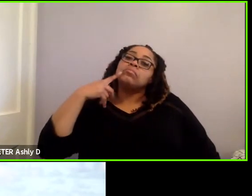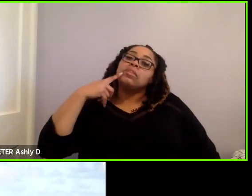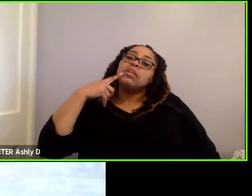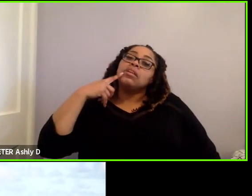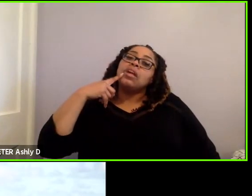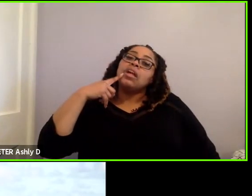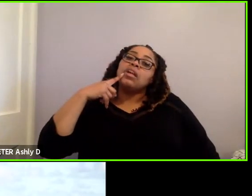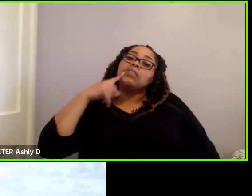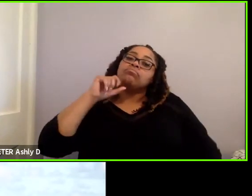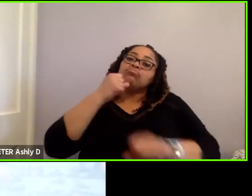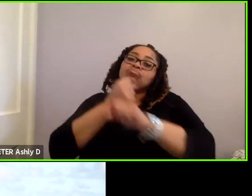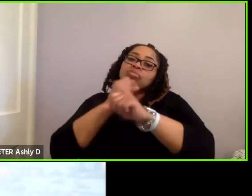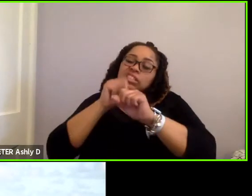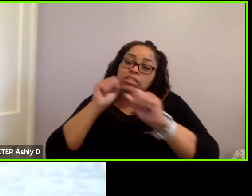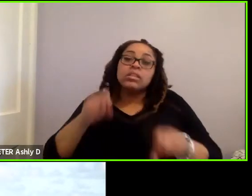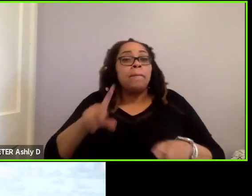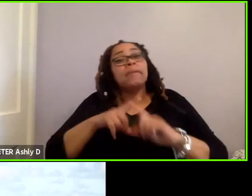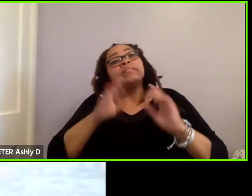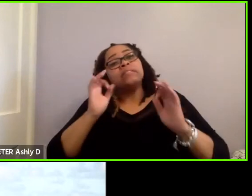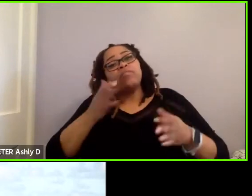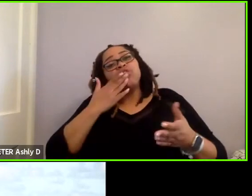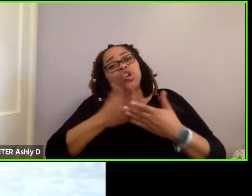system. But definitely a good question, a good consideration.